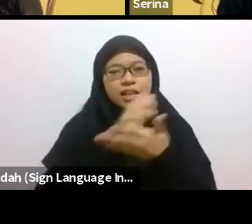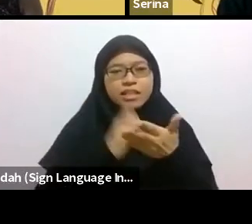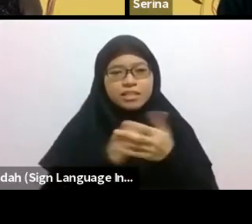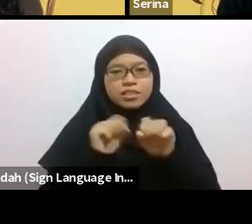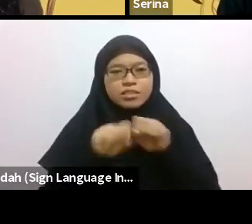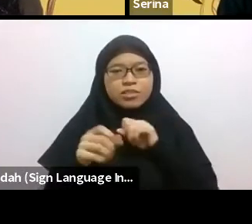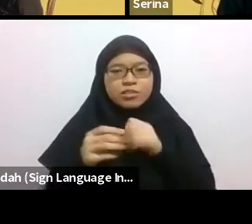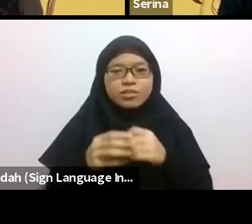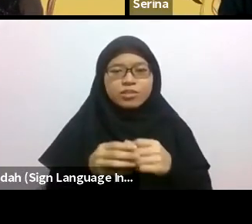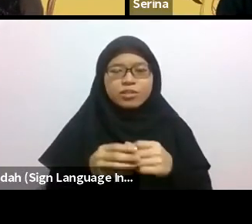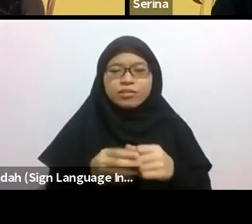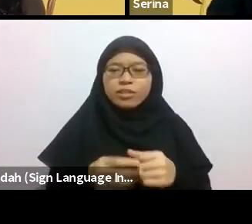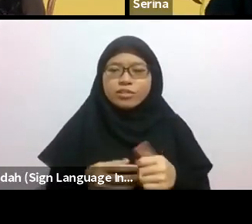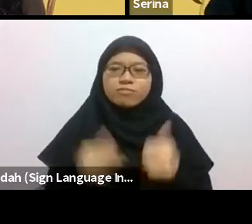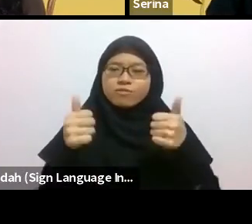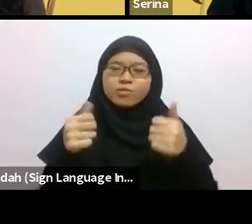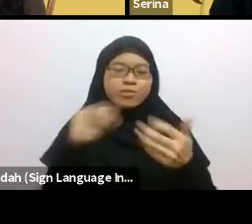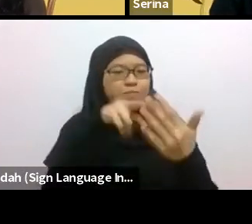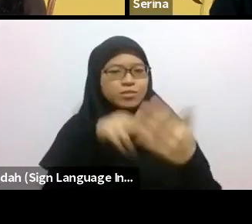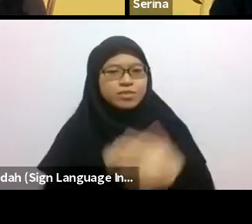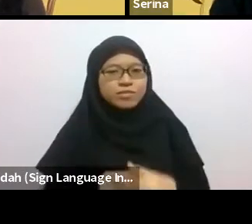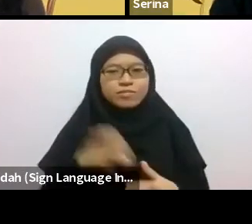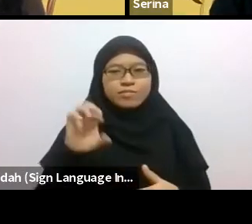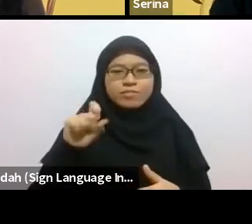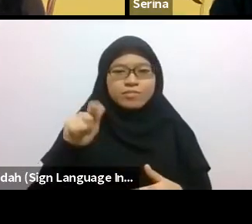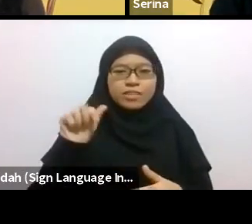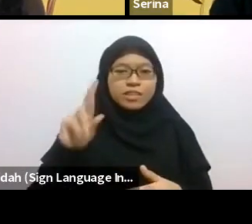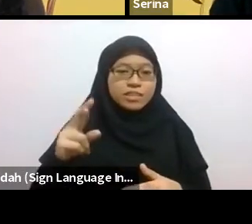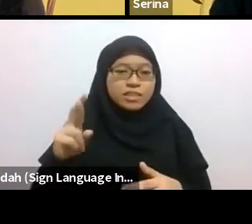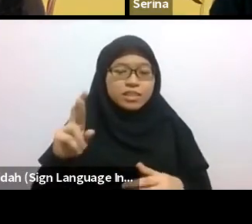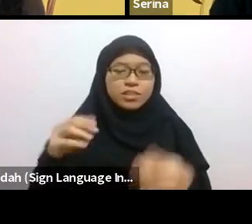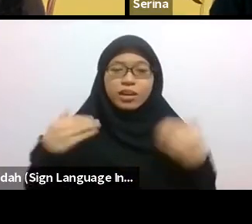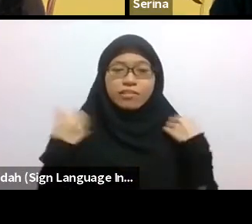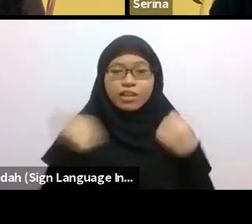Esther, do you have anything to share as well?